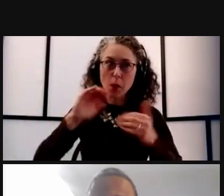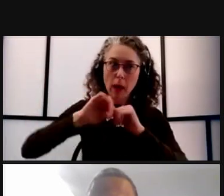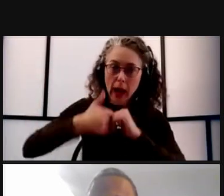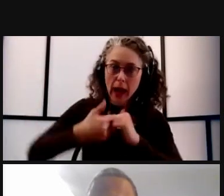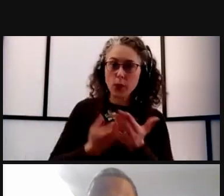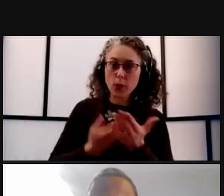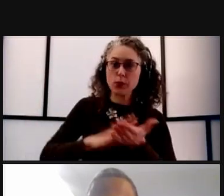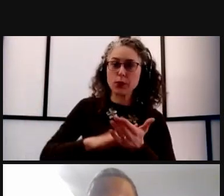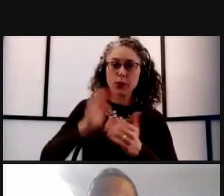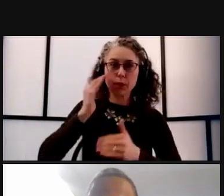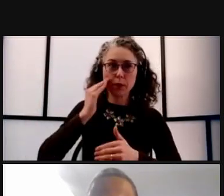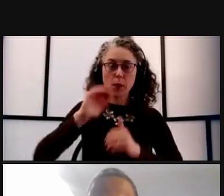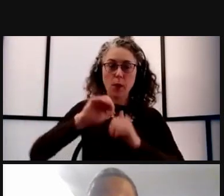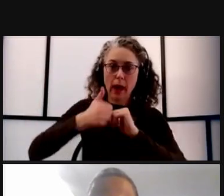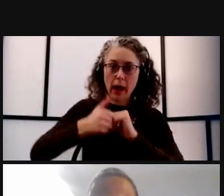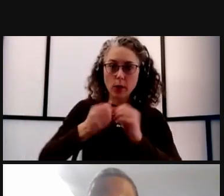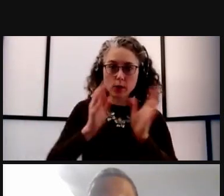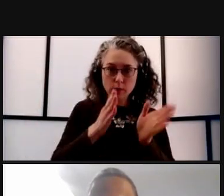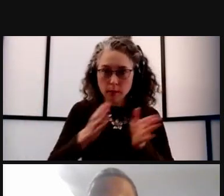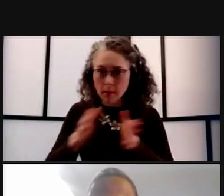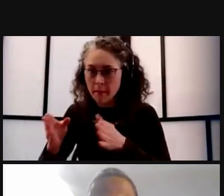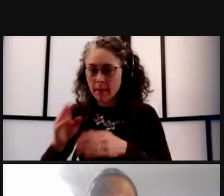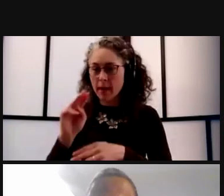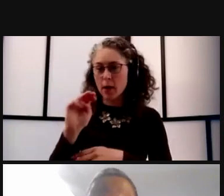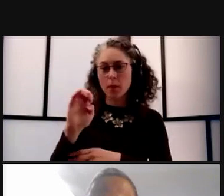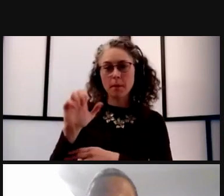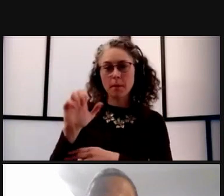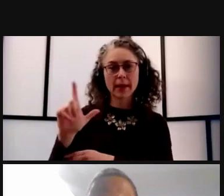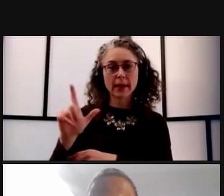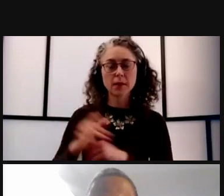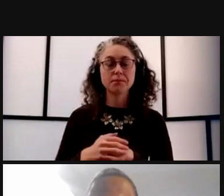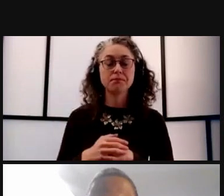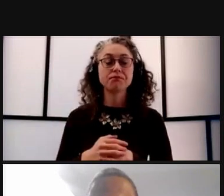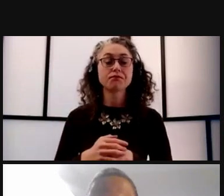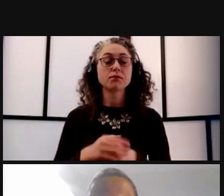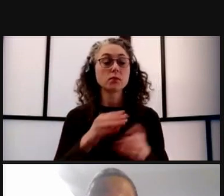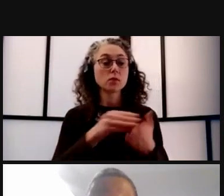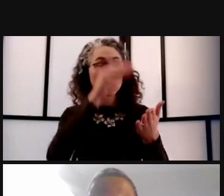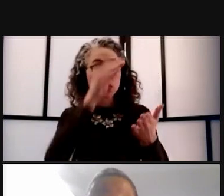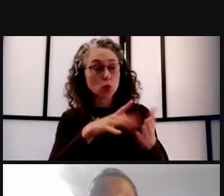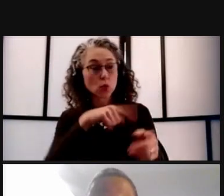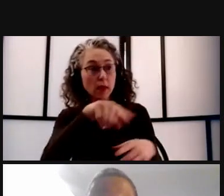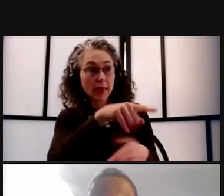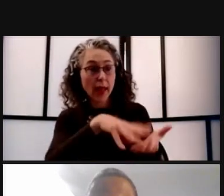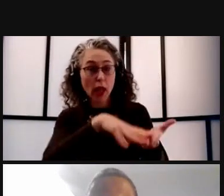And I would say the students who are doing recipes too who are making food, share with each other